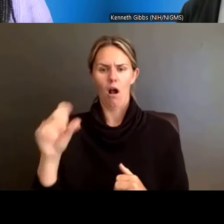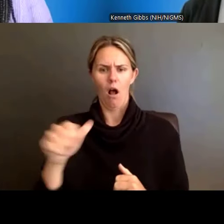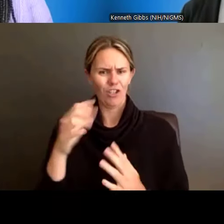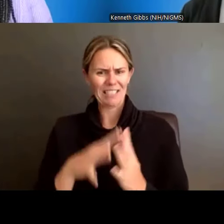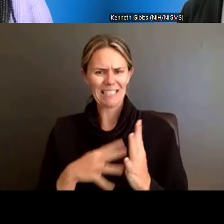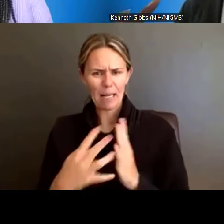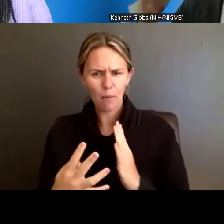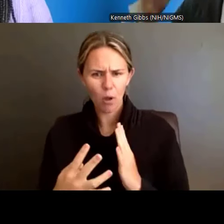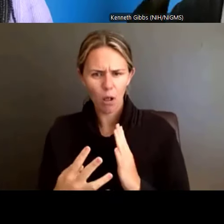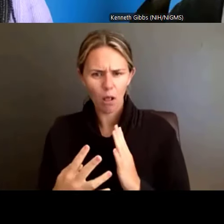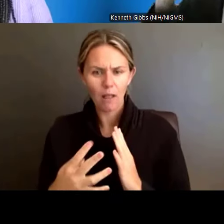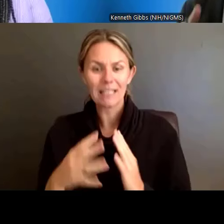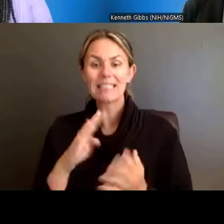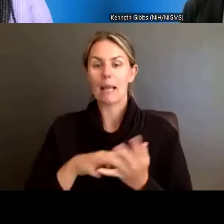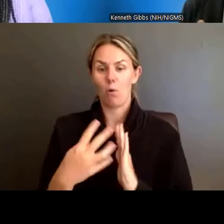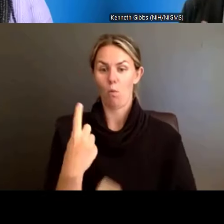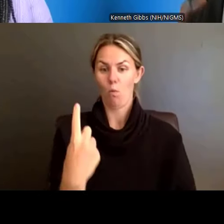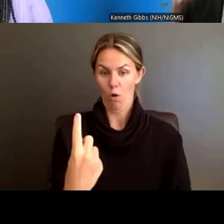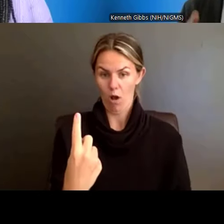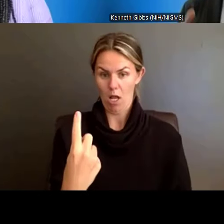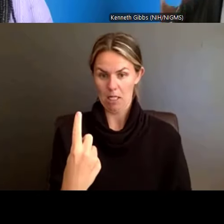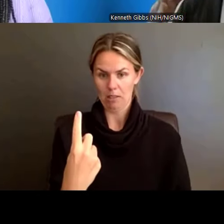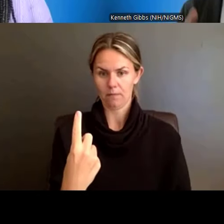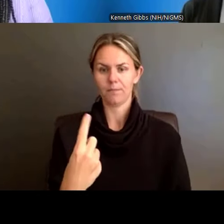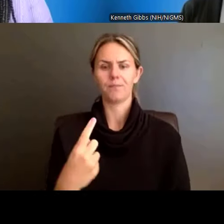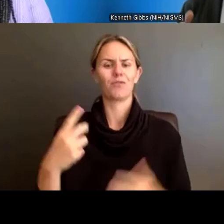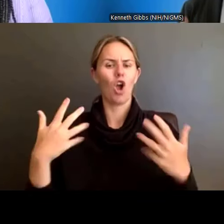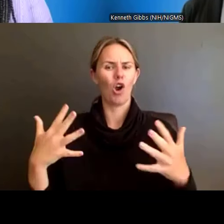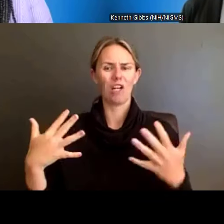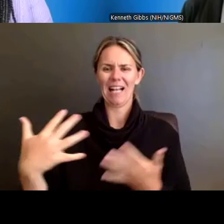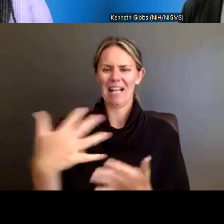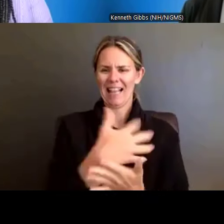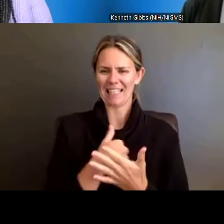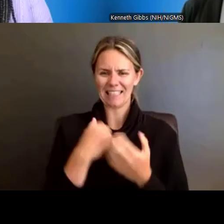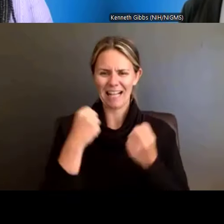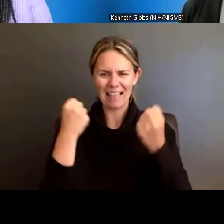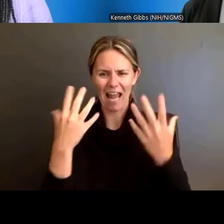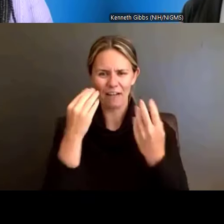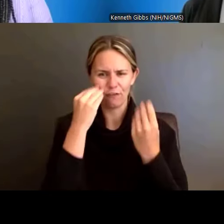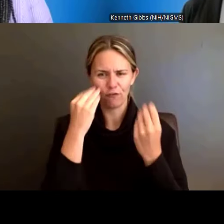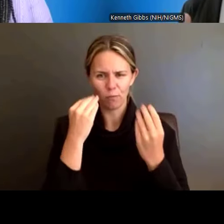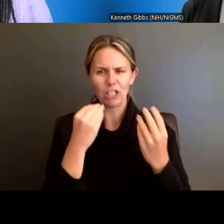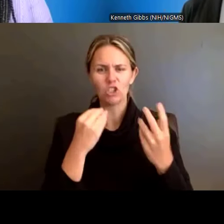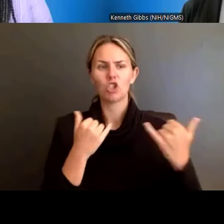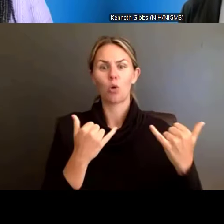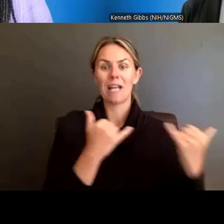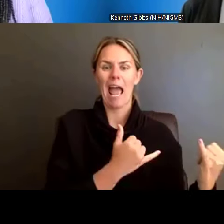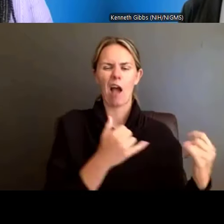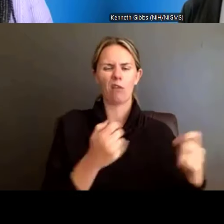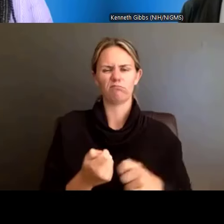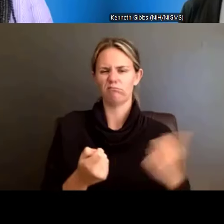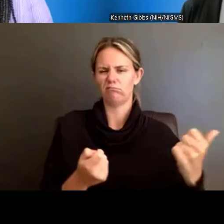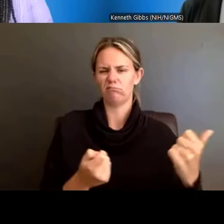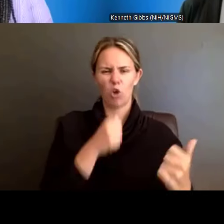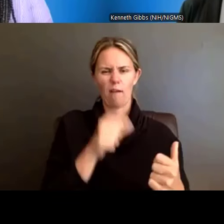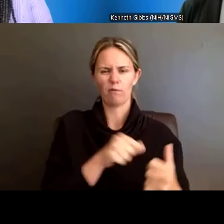we're just moving it to the standard tables to standardize how we are collecting it. And then for undergrads specifically, we're also allowing the inclusion